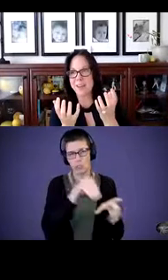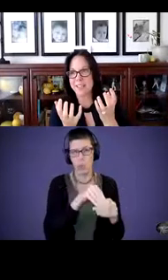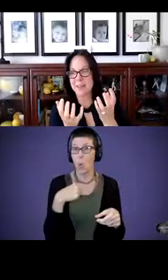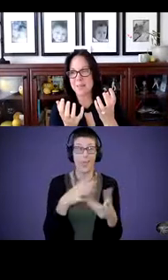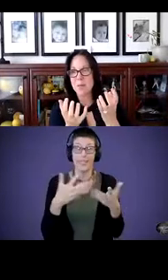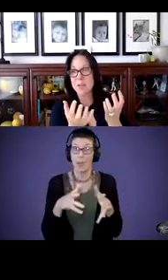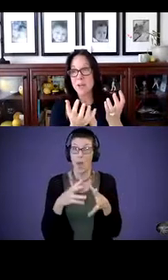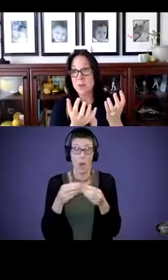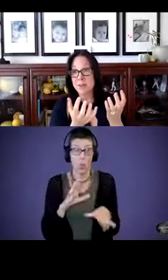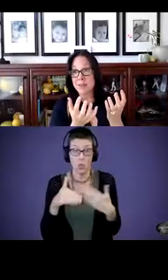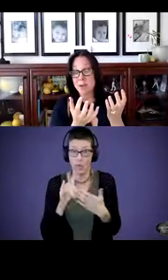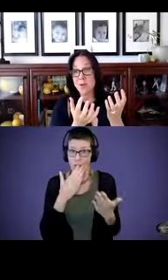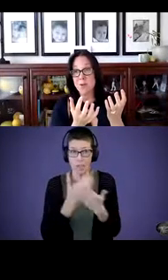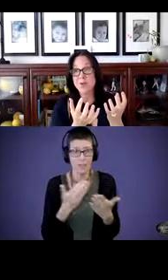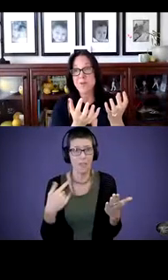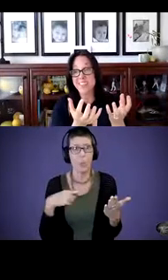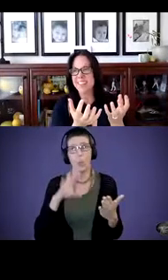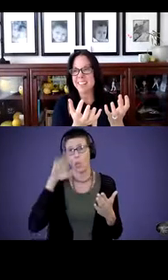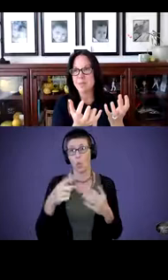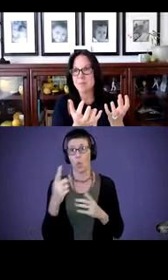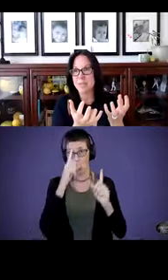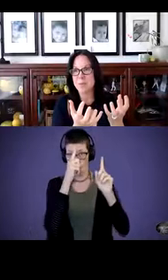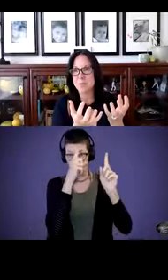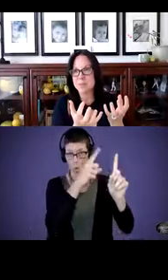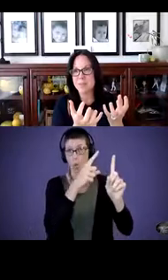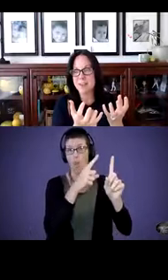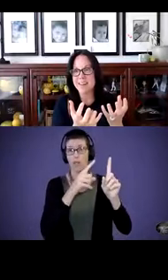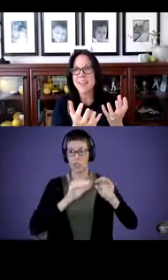stuff. We knew that one of our goals was getting these tips out because we thought